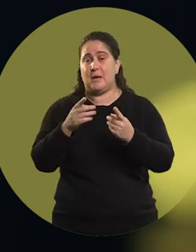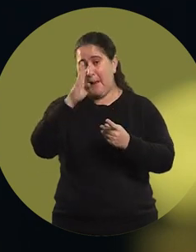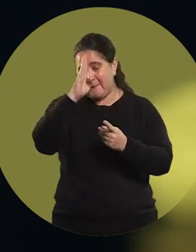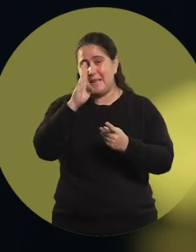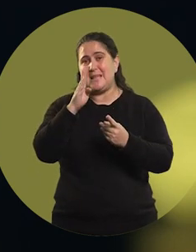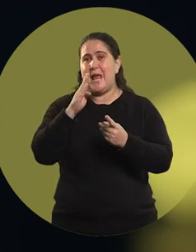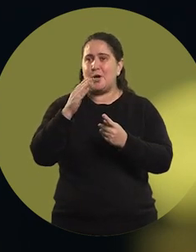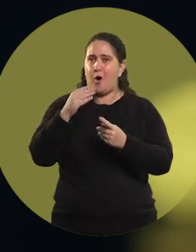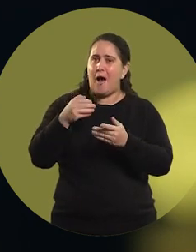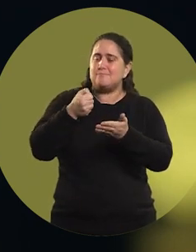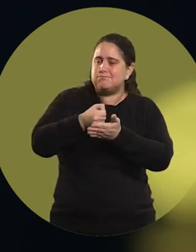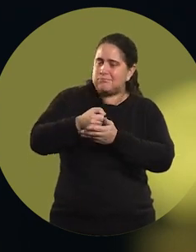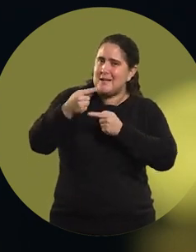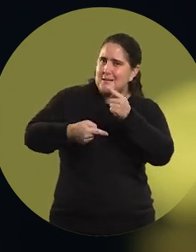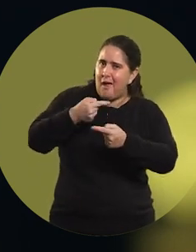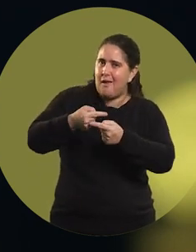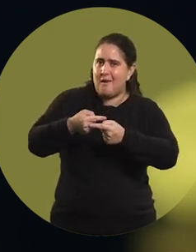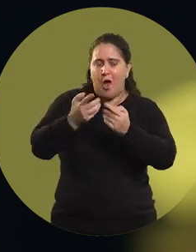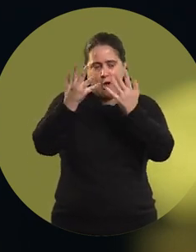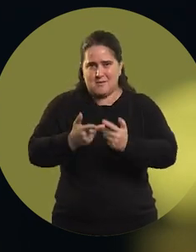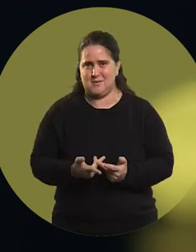you learn to be constant, you learn discipline.